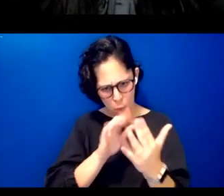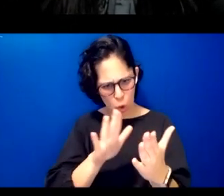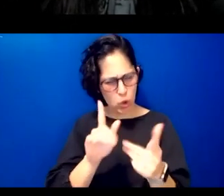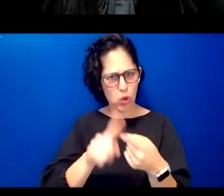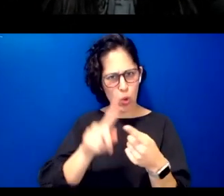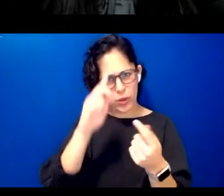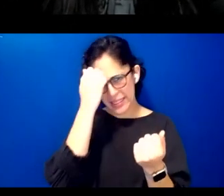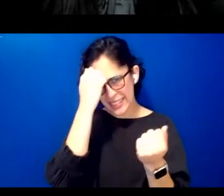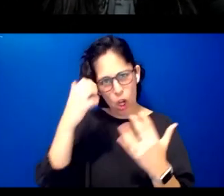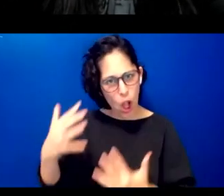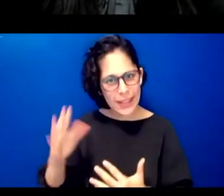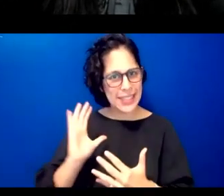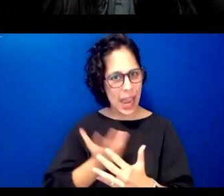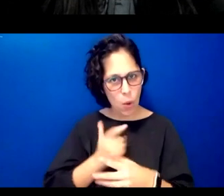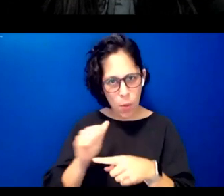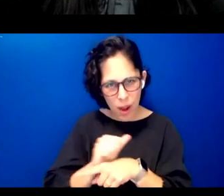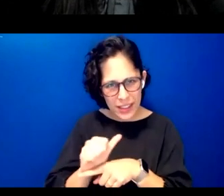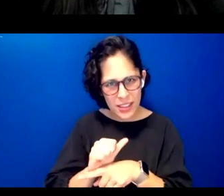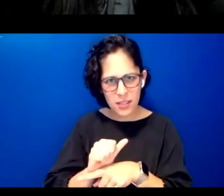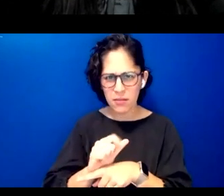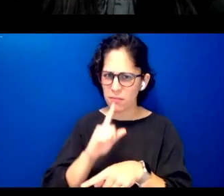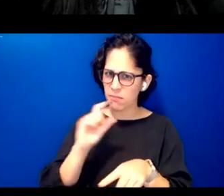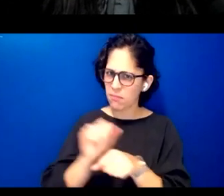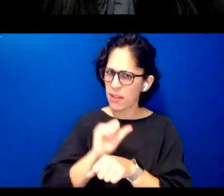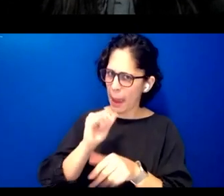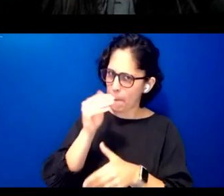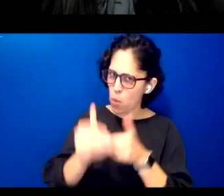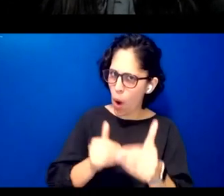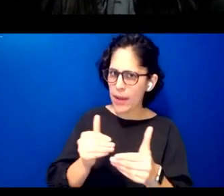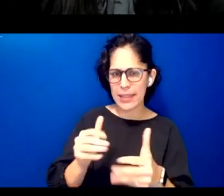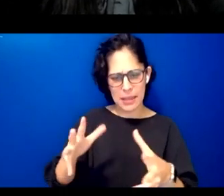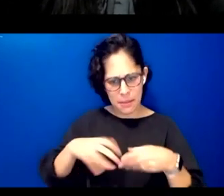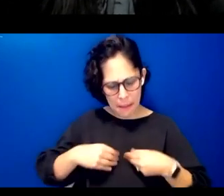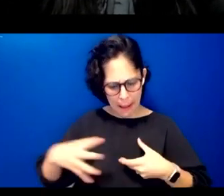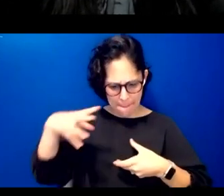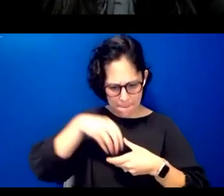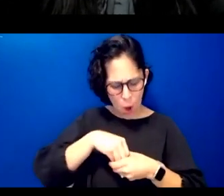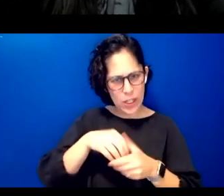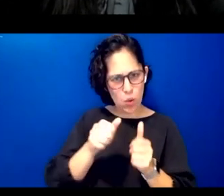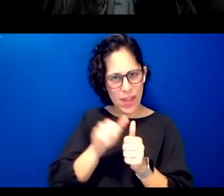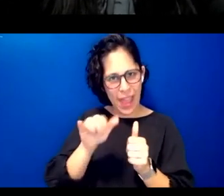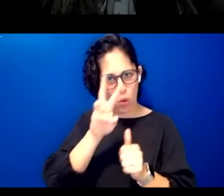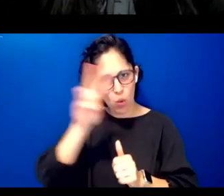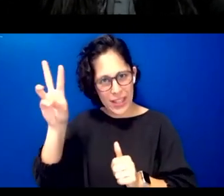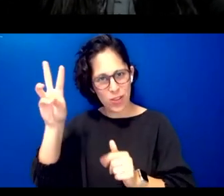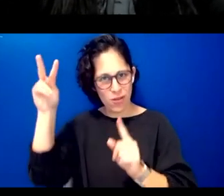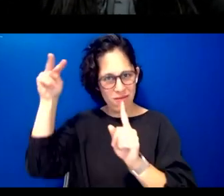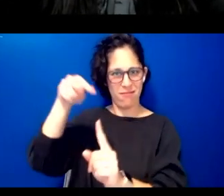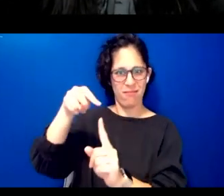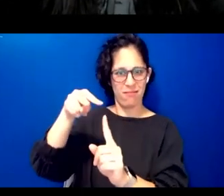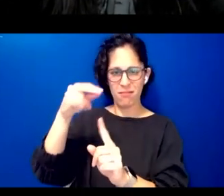process and outcome deeply embodied and embedded in western ideologies or does it reflect our